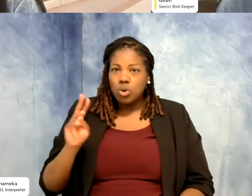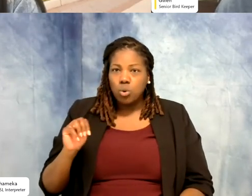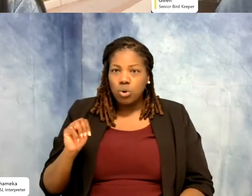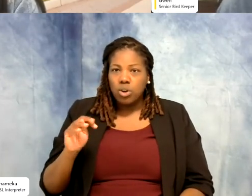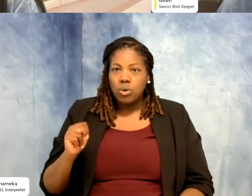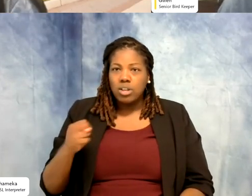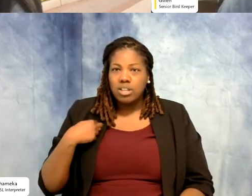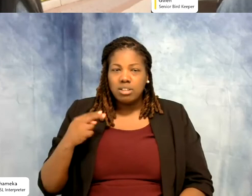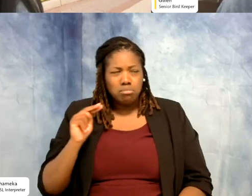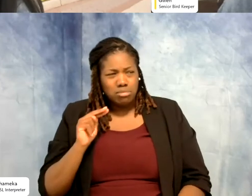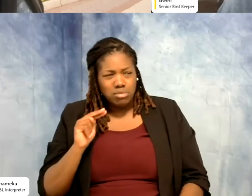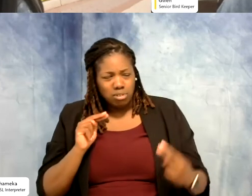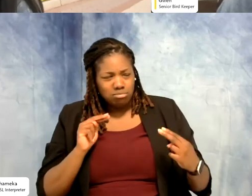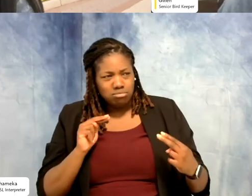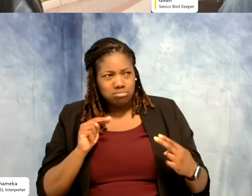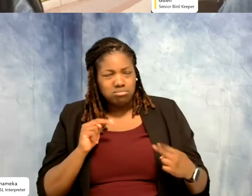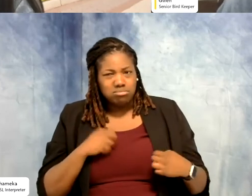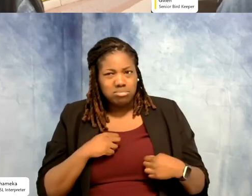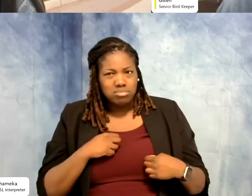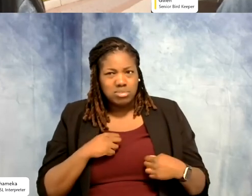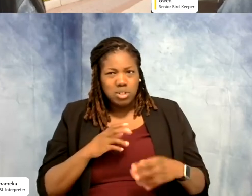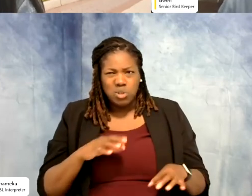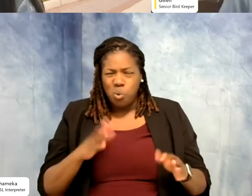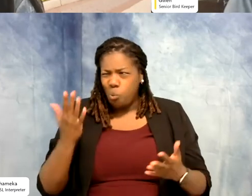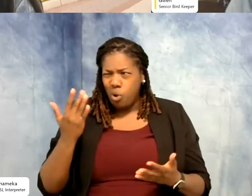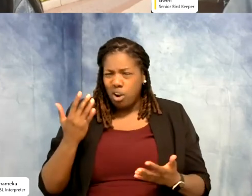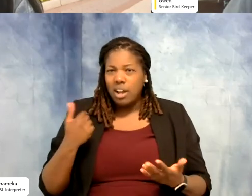at me like, you know, what's the importance of saying Gwen. Until he starts saying it.